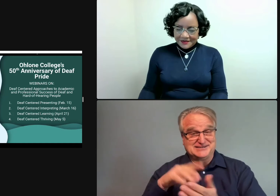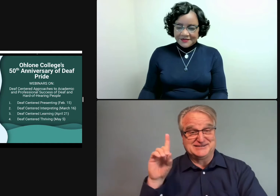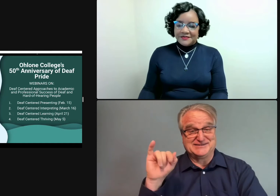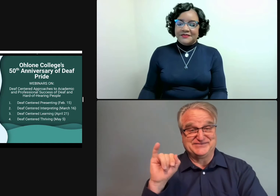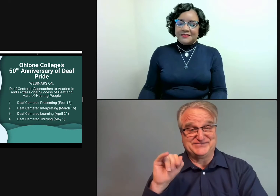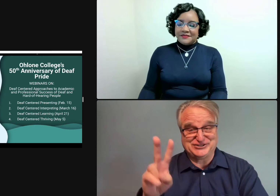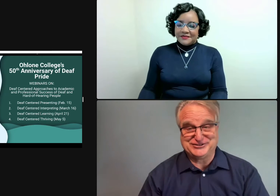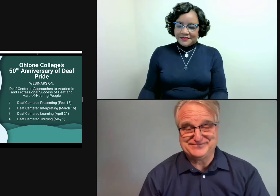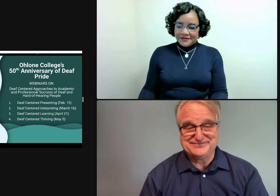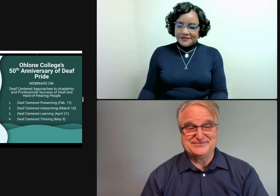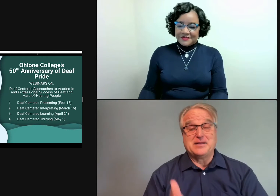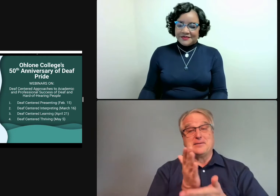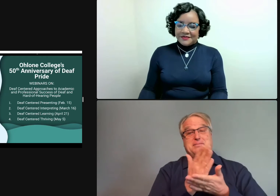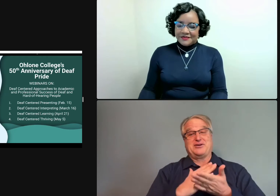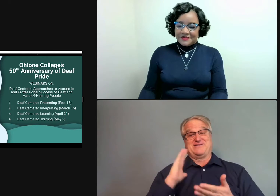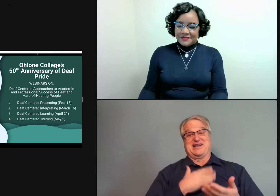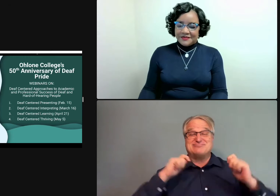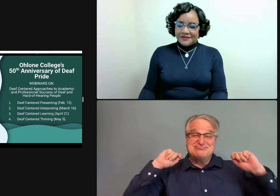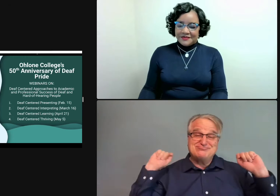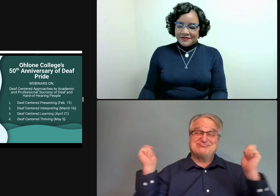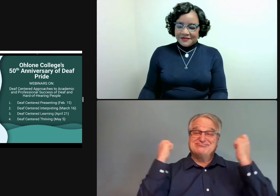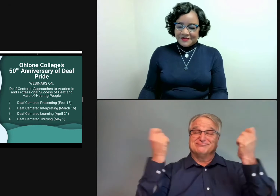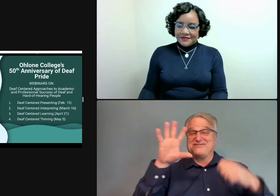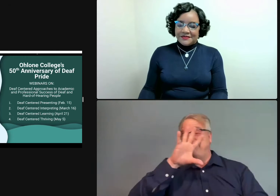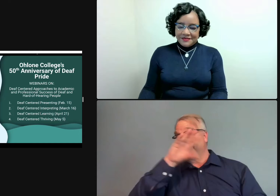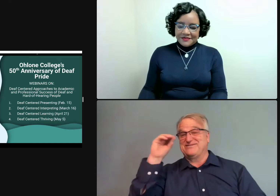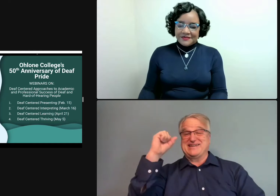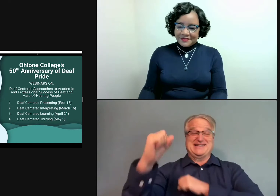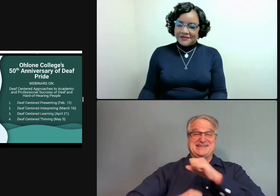So these are the large components that we have of our Deaf Studies Division at Ohlone College.